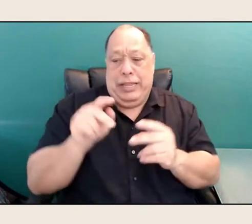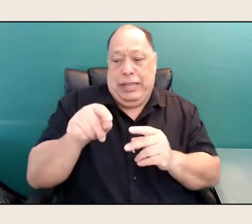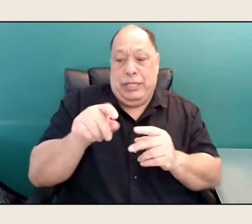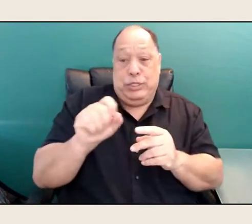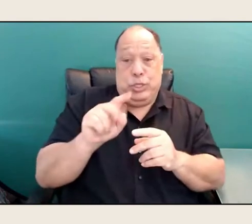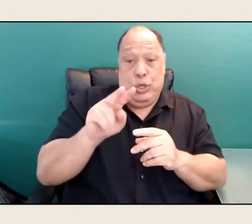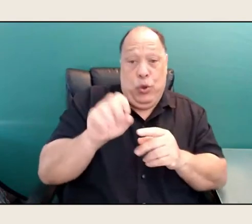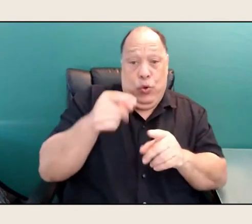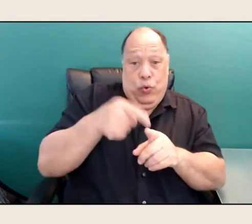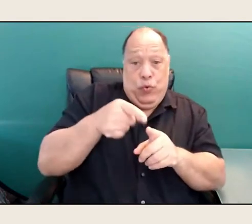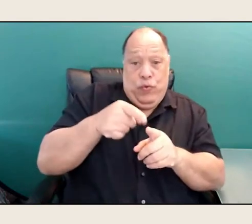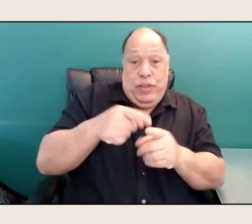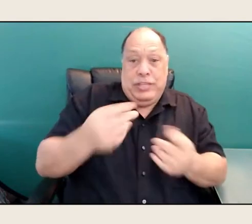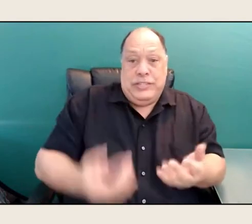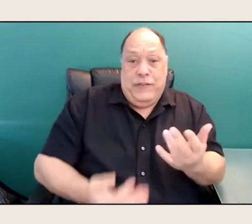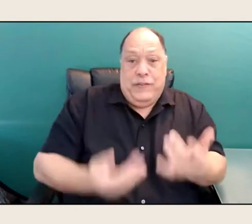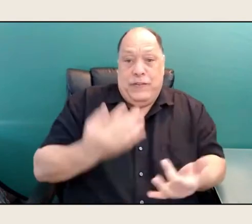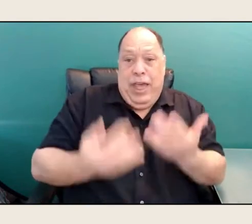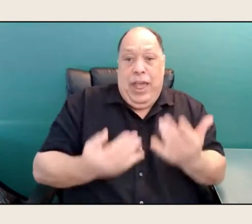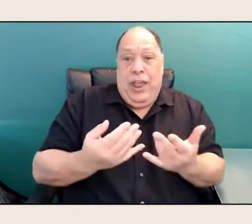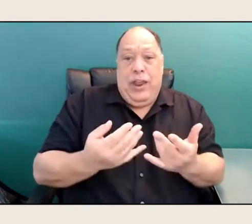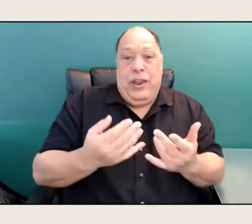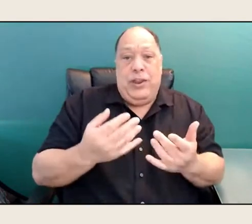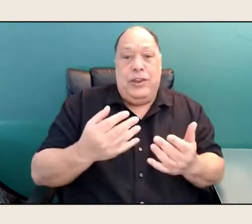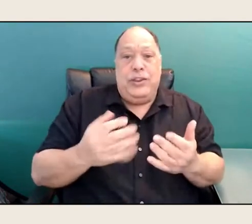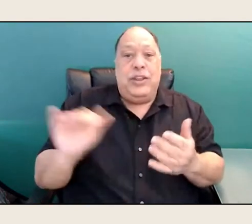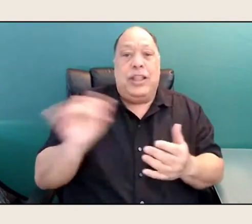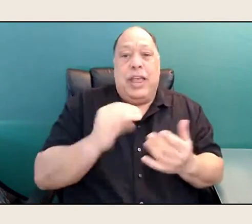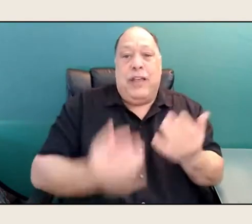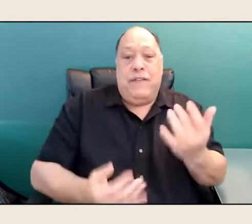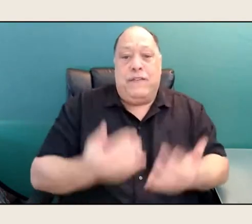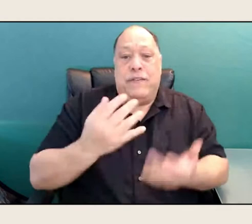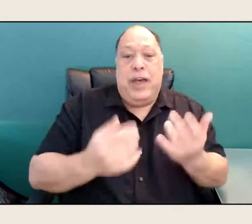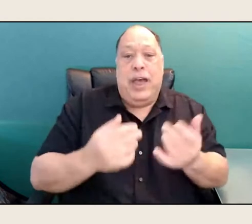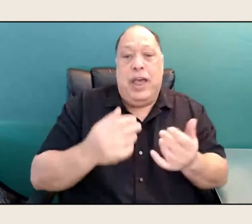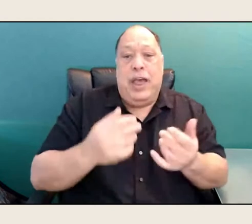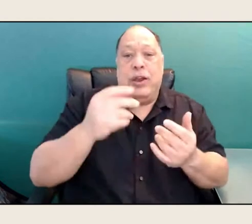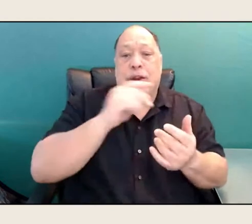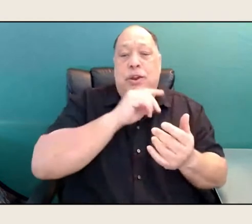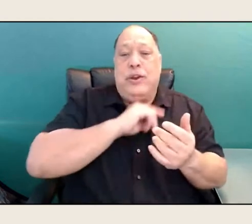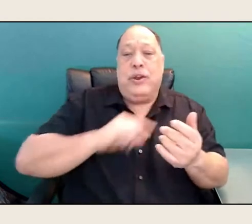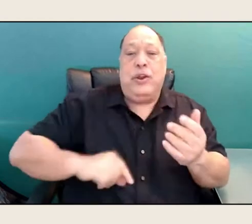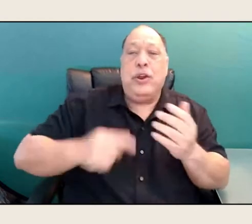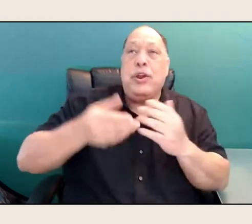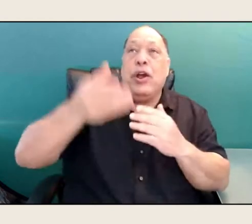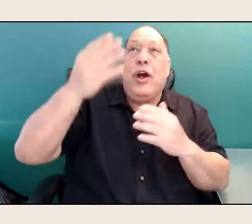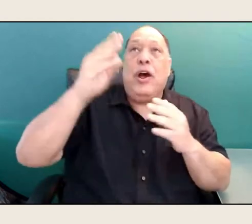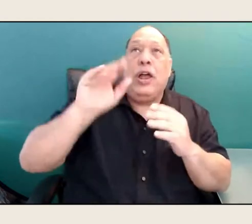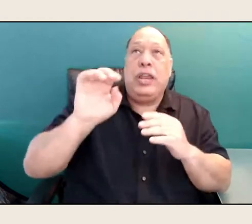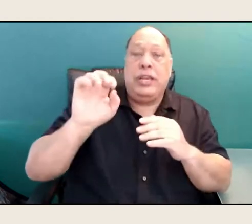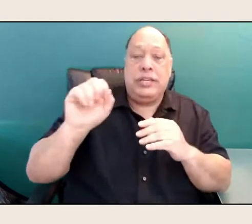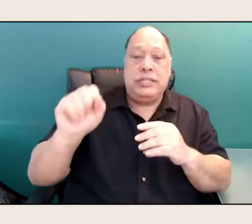You're like a fire goddess, and what you make or what you do there